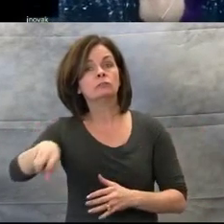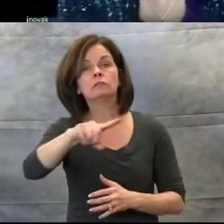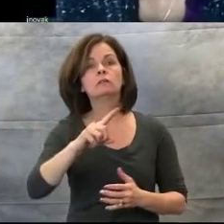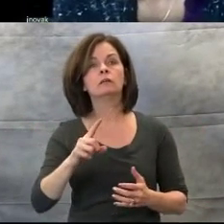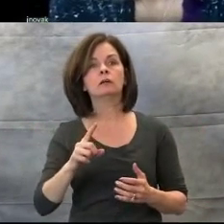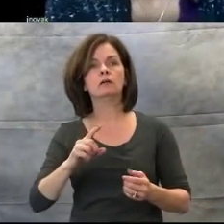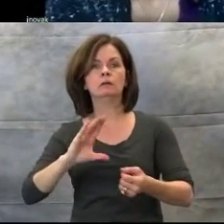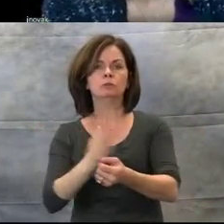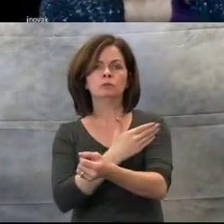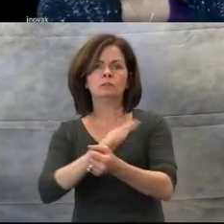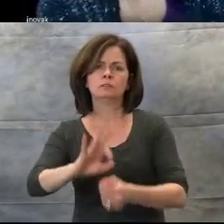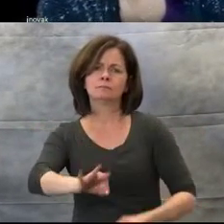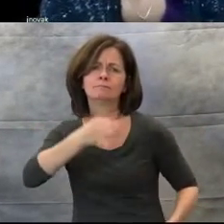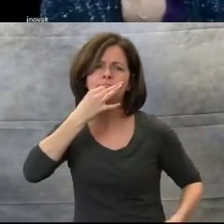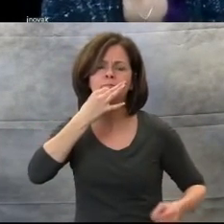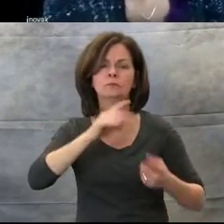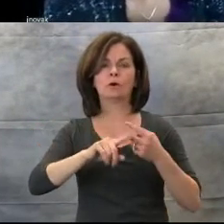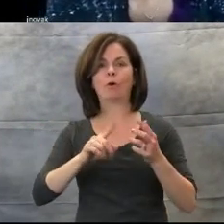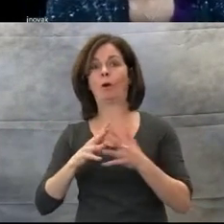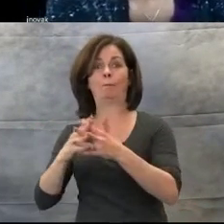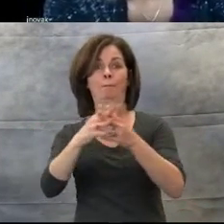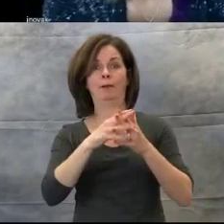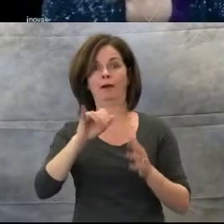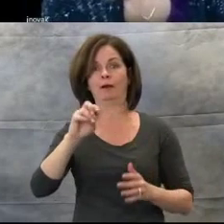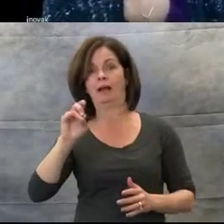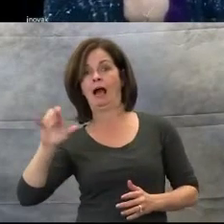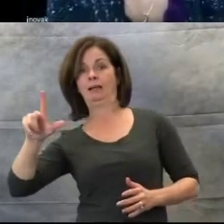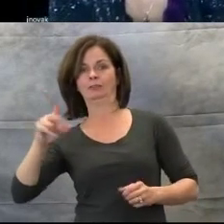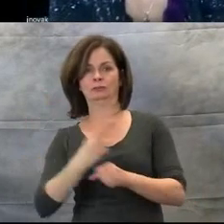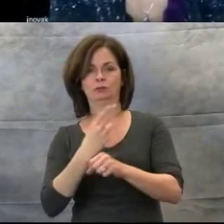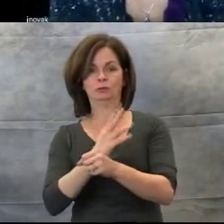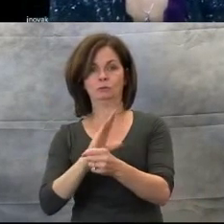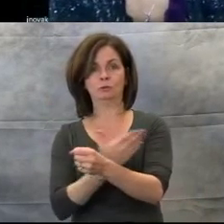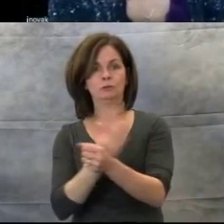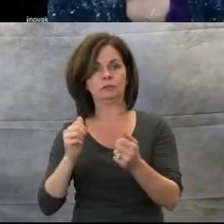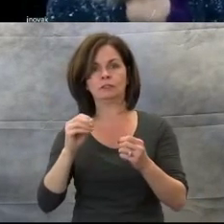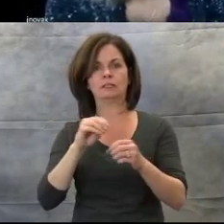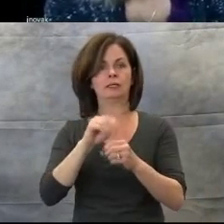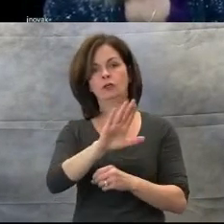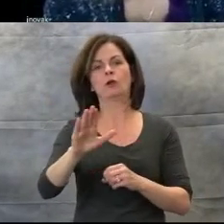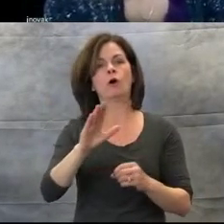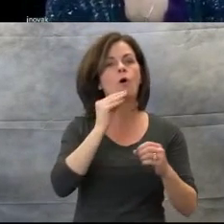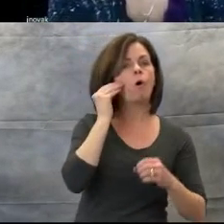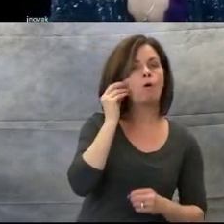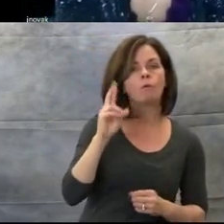to utilize music in your home or classroom. A lot of people, who don't sing with their children,